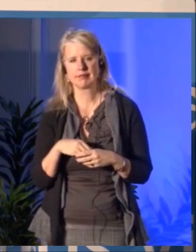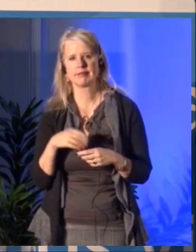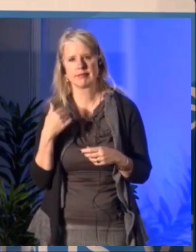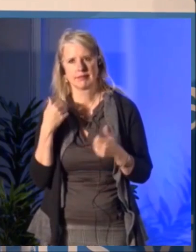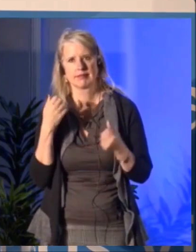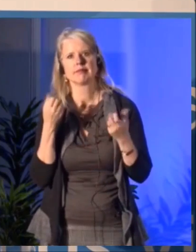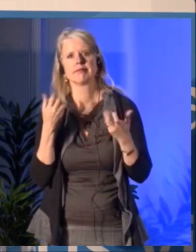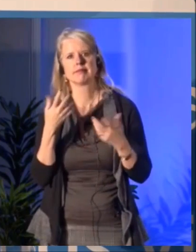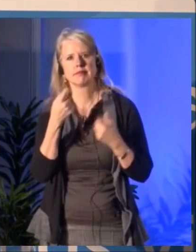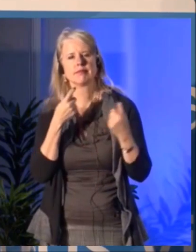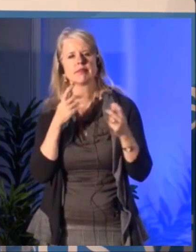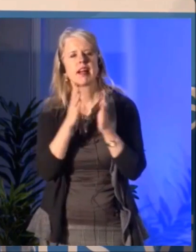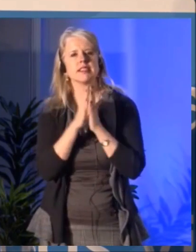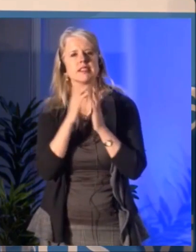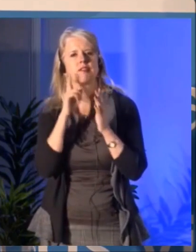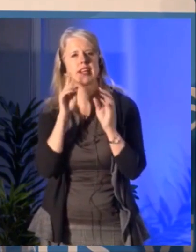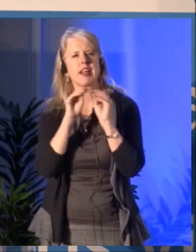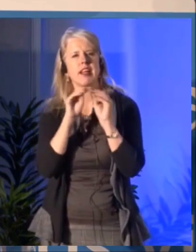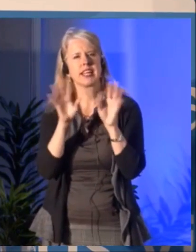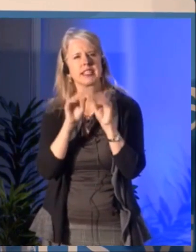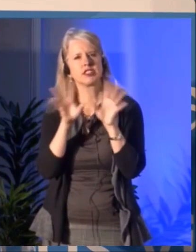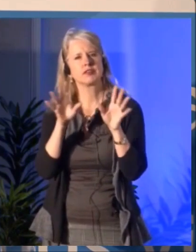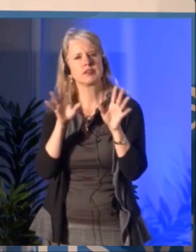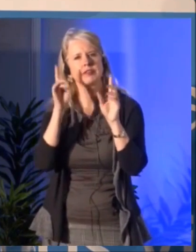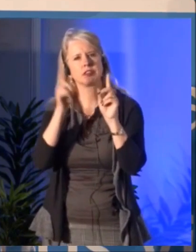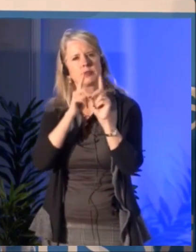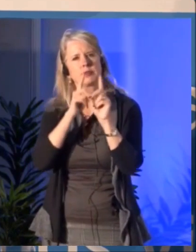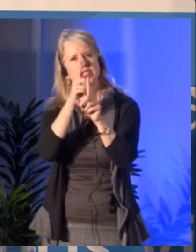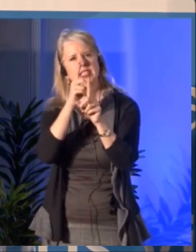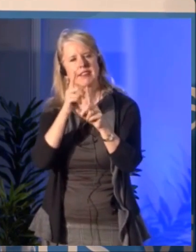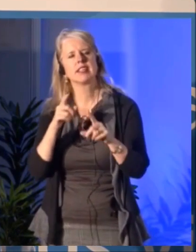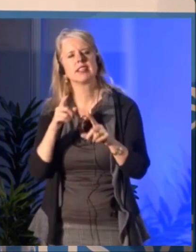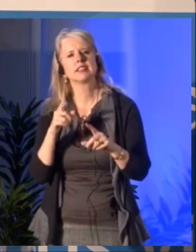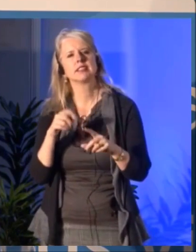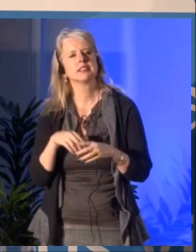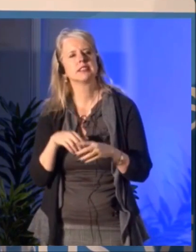of the Council's budget will be invested in new programs